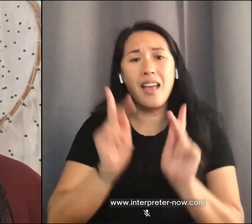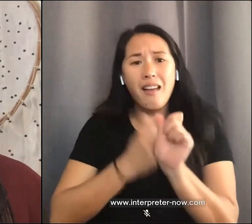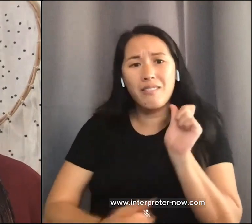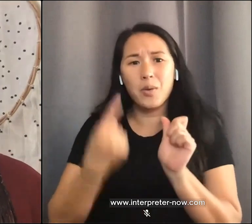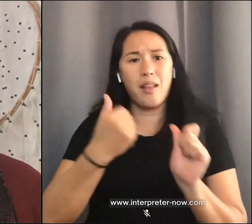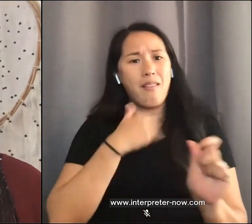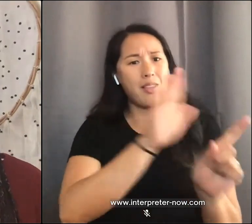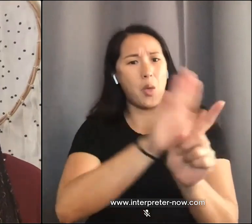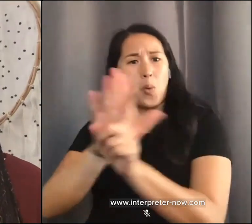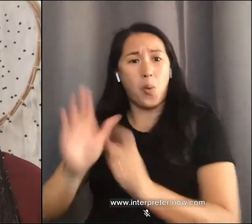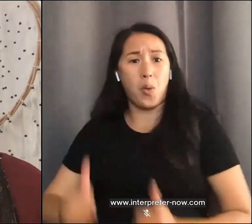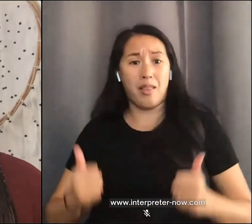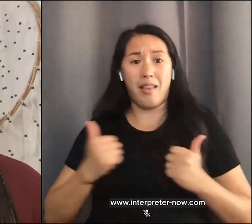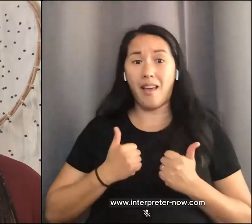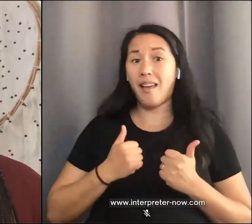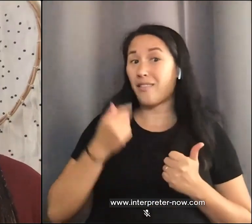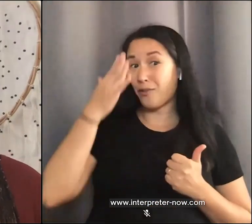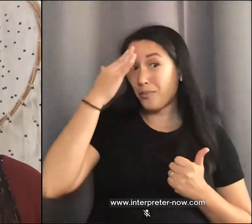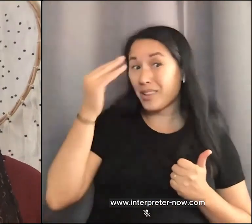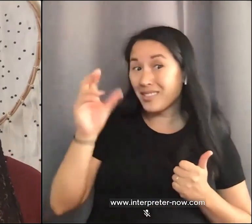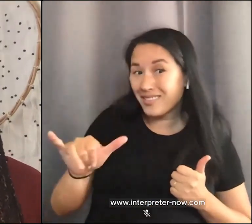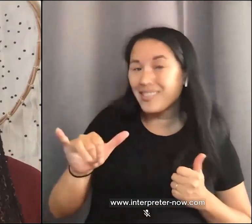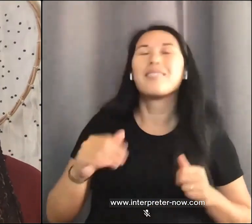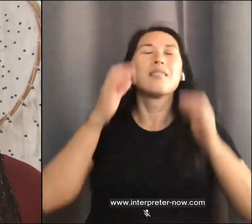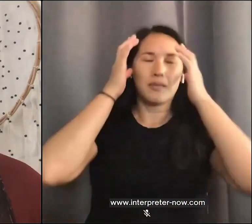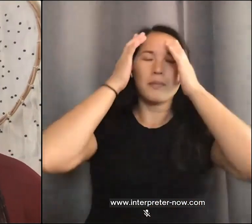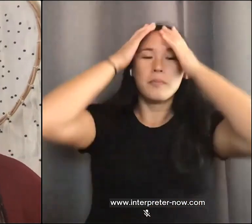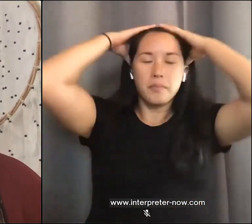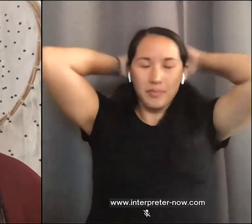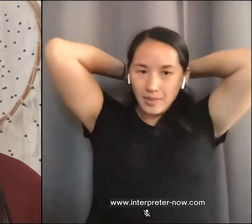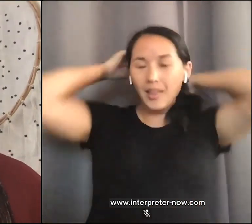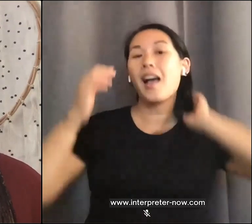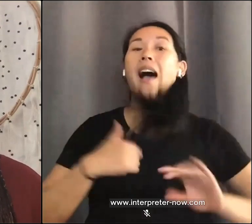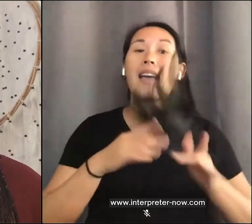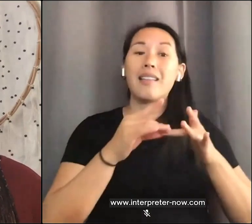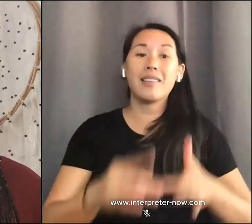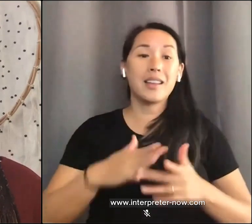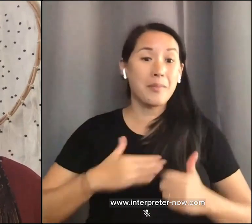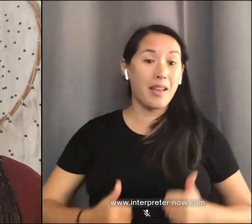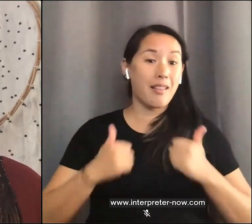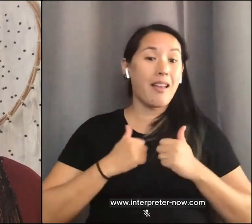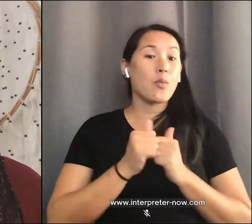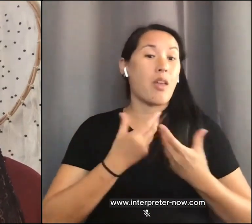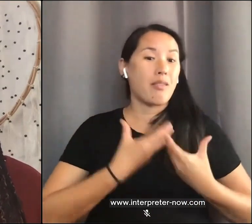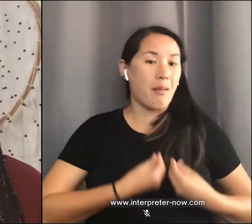to lead my life with compassion and empathy. I mentioned my identities earlier, as hopes